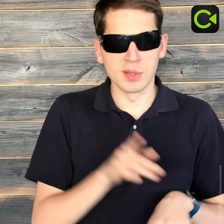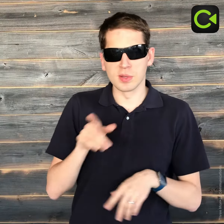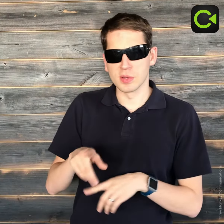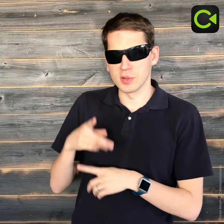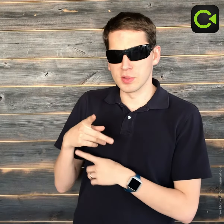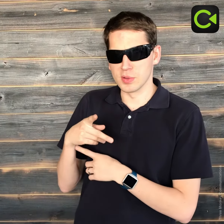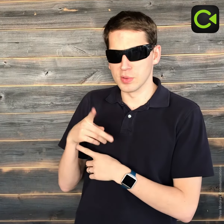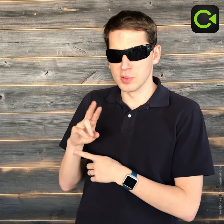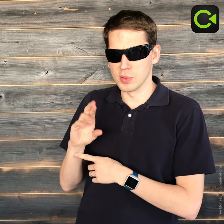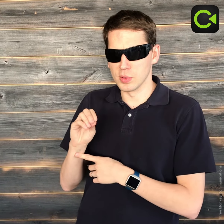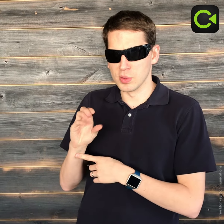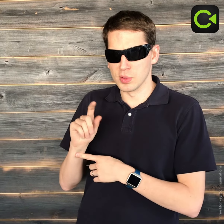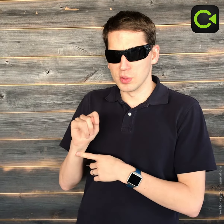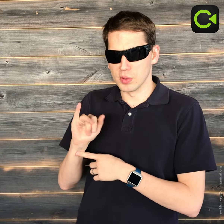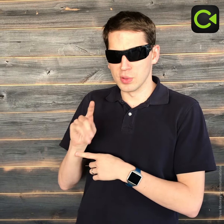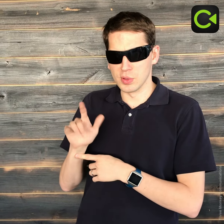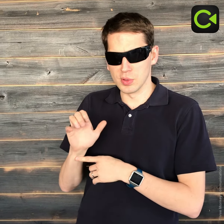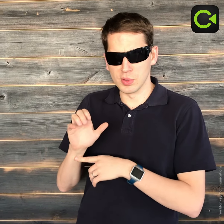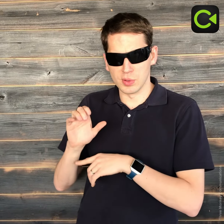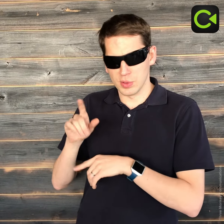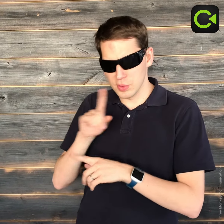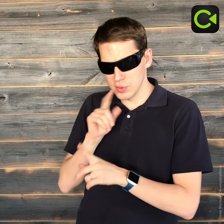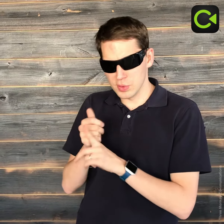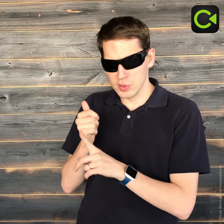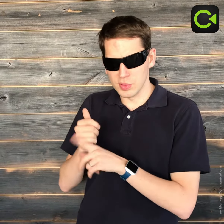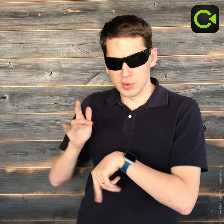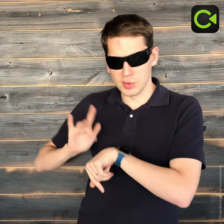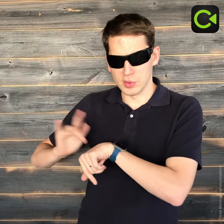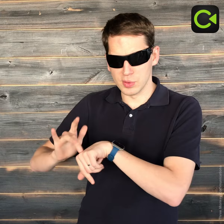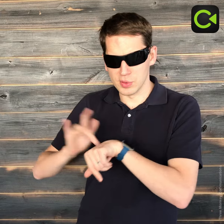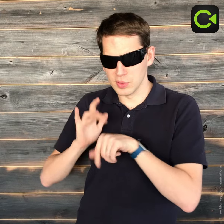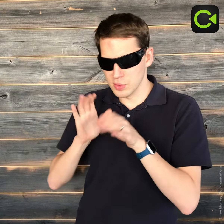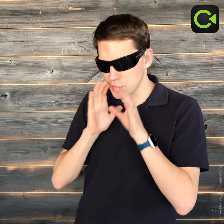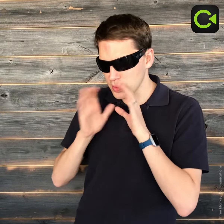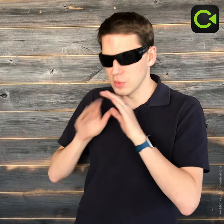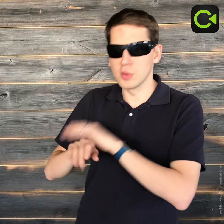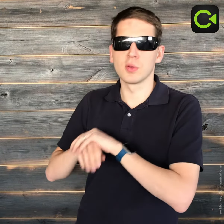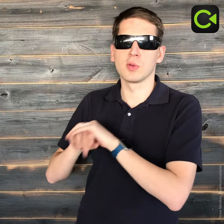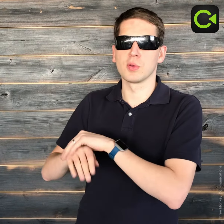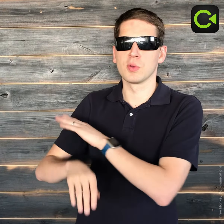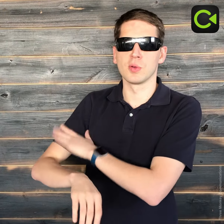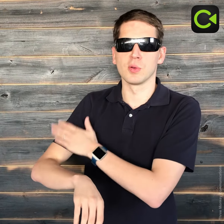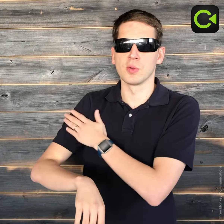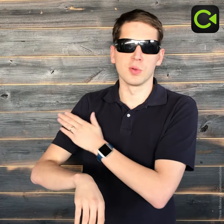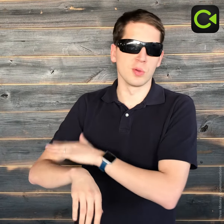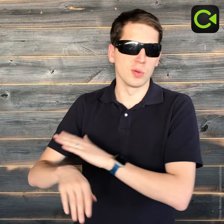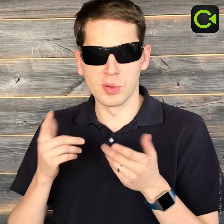ProTactile (PT) is a touch-centric language. We communicate via touch hands, arms, etc.